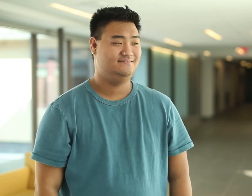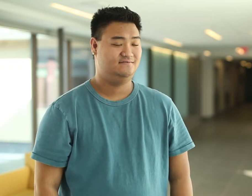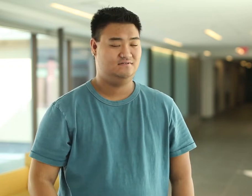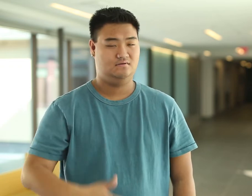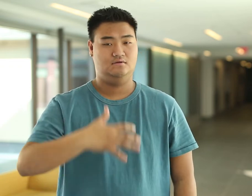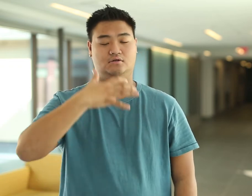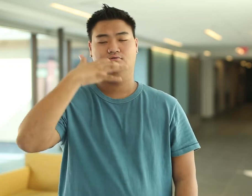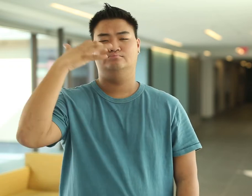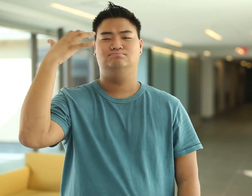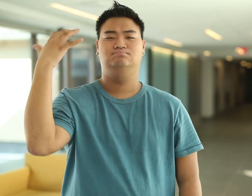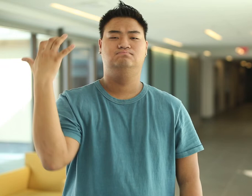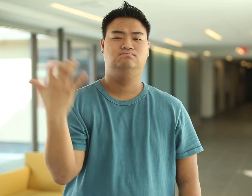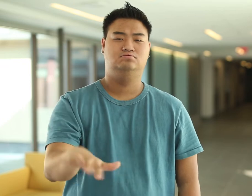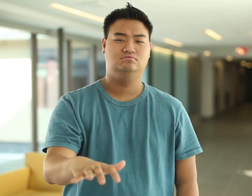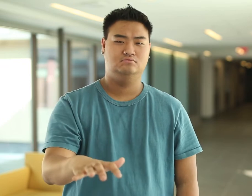Hot